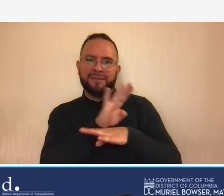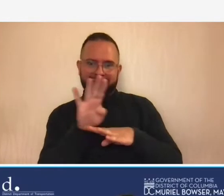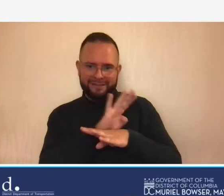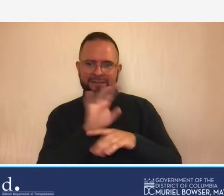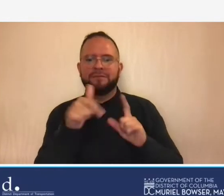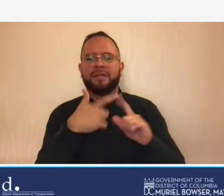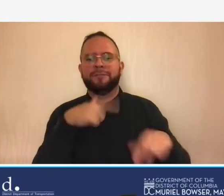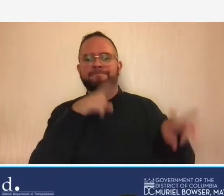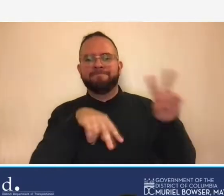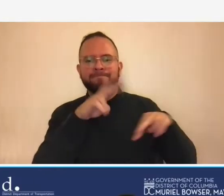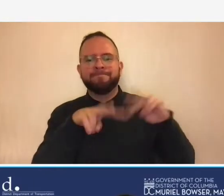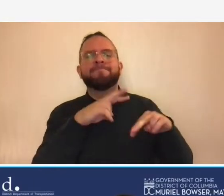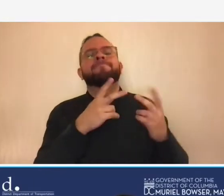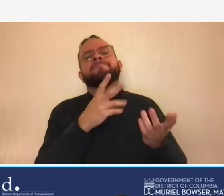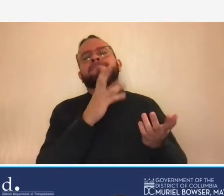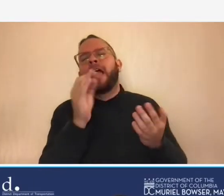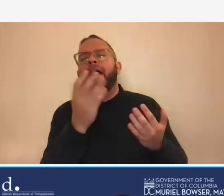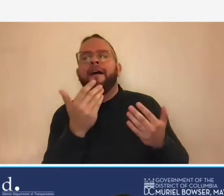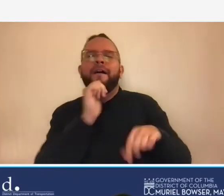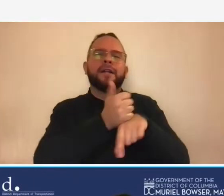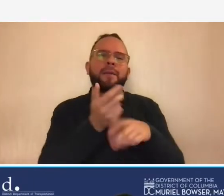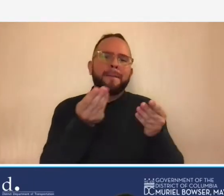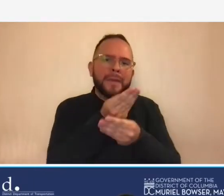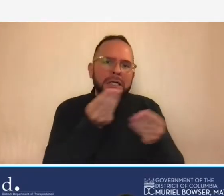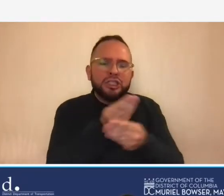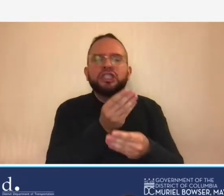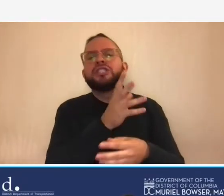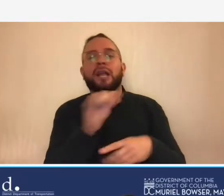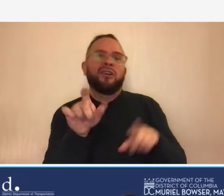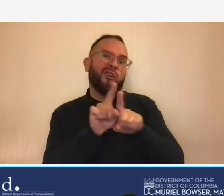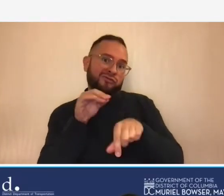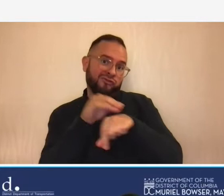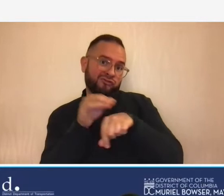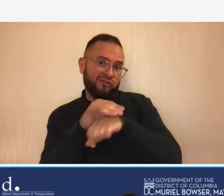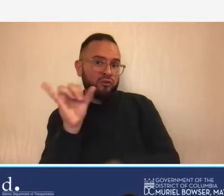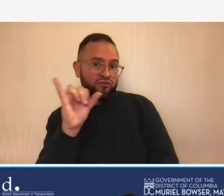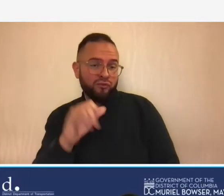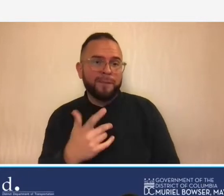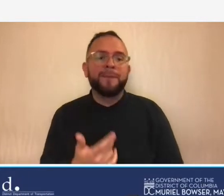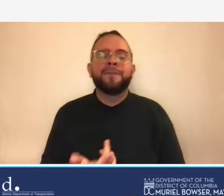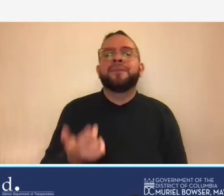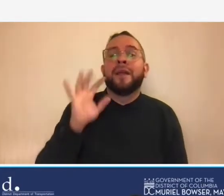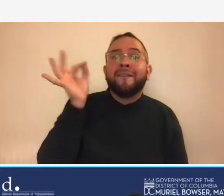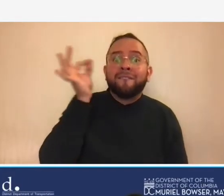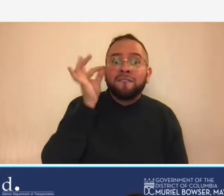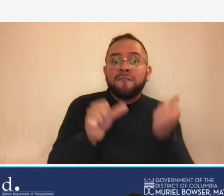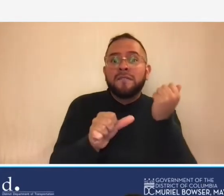schedule budget and then also the consultant fees so federal aid contracts are a large part of the